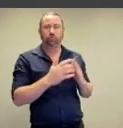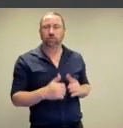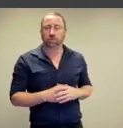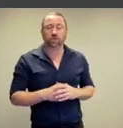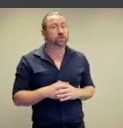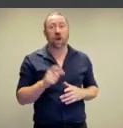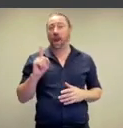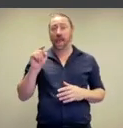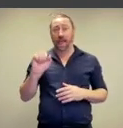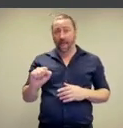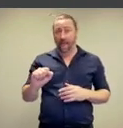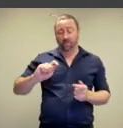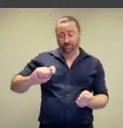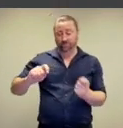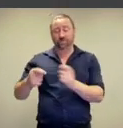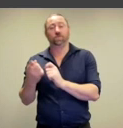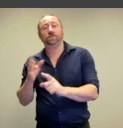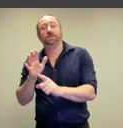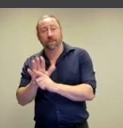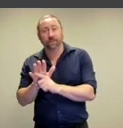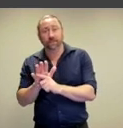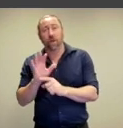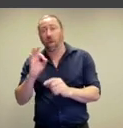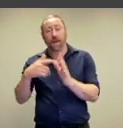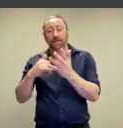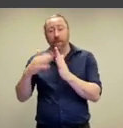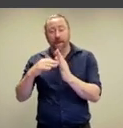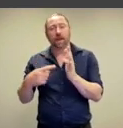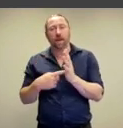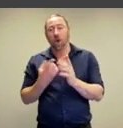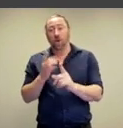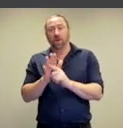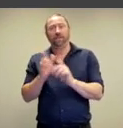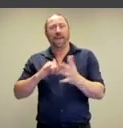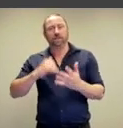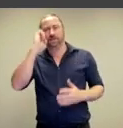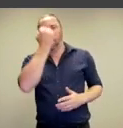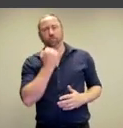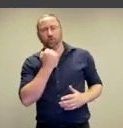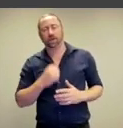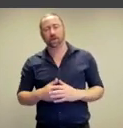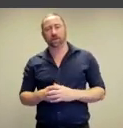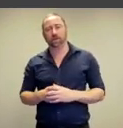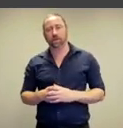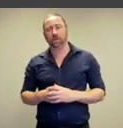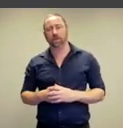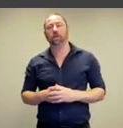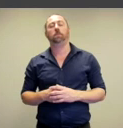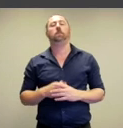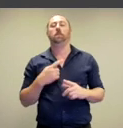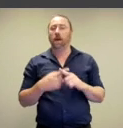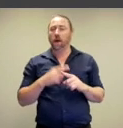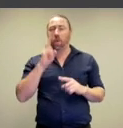Here, she's transforming herself into